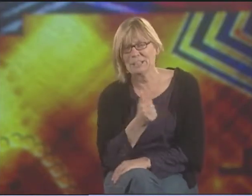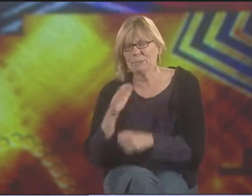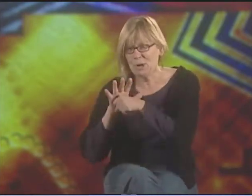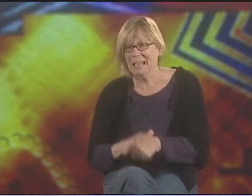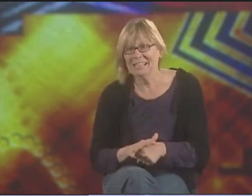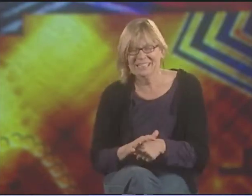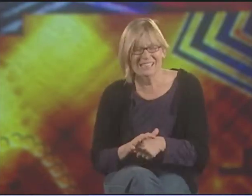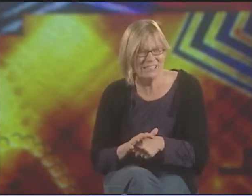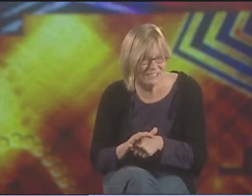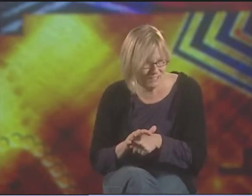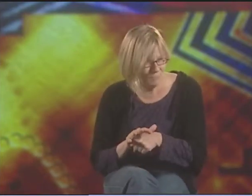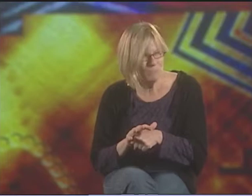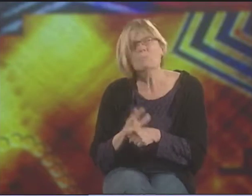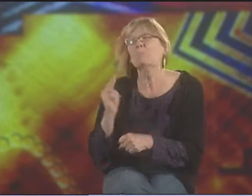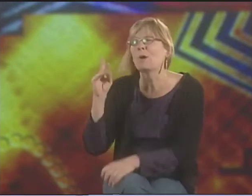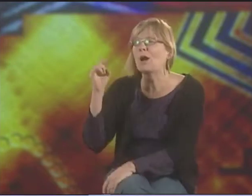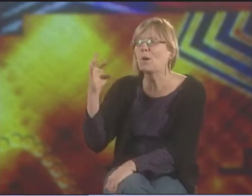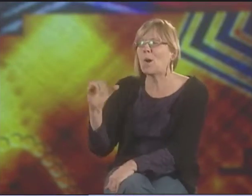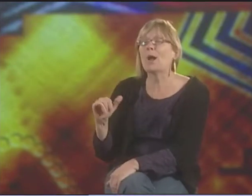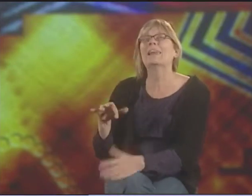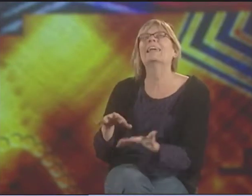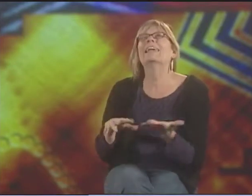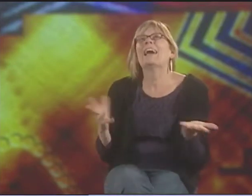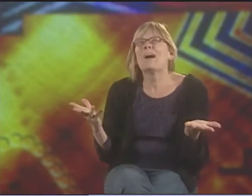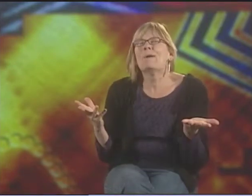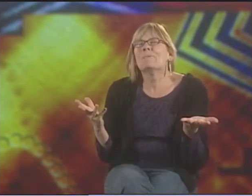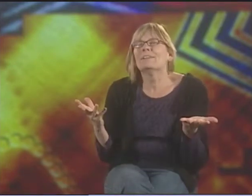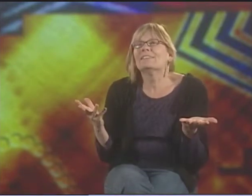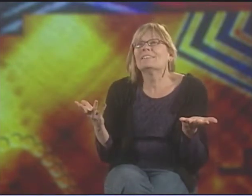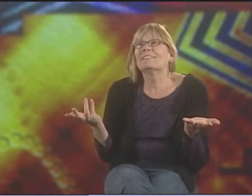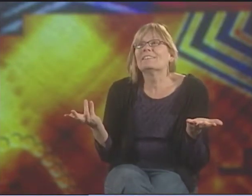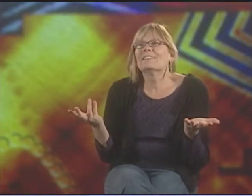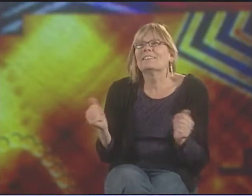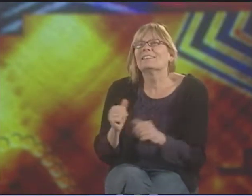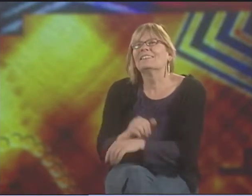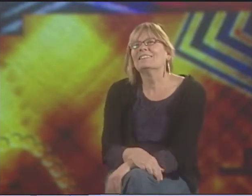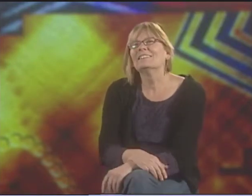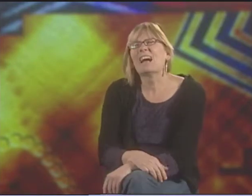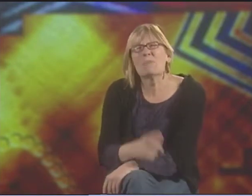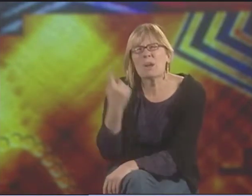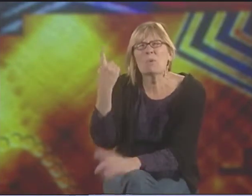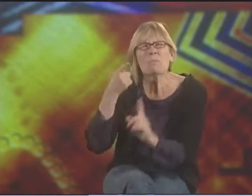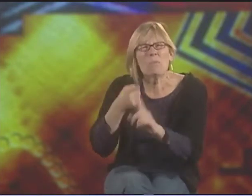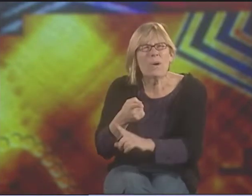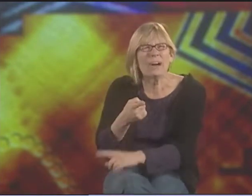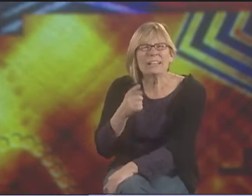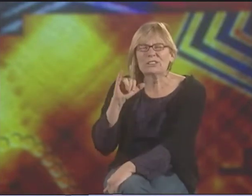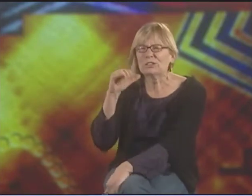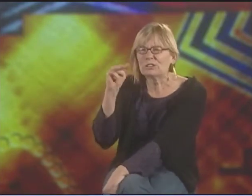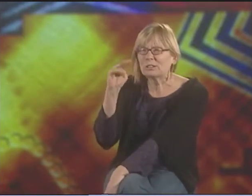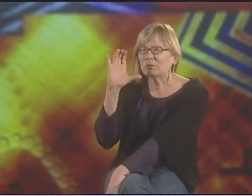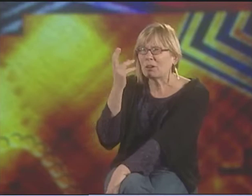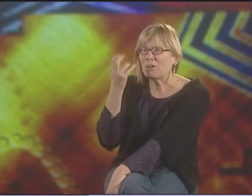AND DO YOU MEAN THAT YOU'RE DOING THAT AND BY NOT CREATING IT FOR OTHER PEOPLE, IS IT OPPRESSIVE?